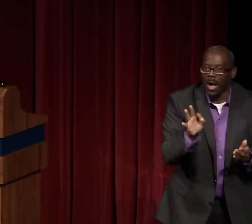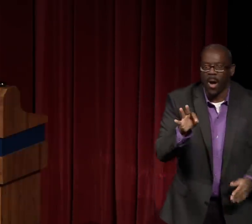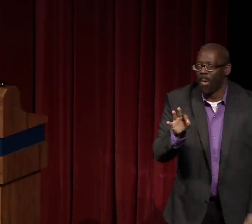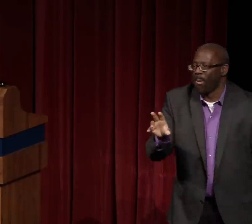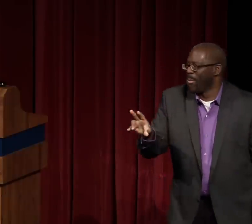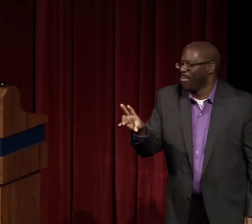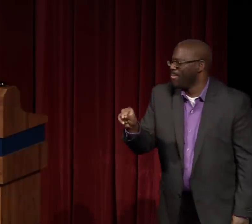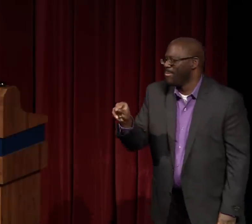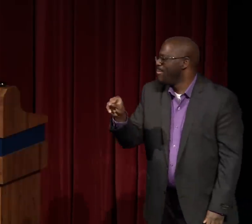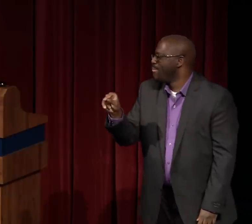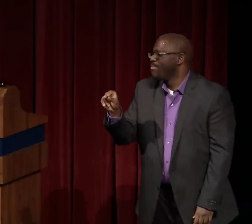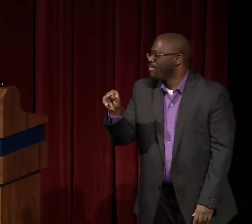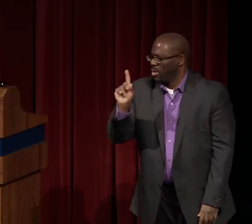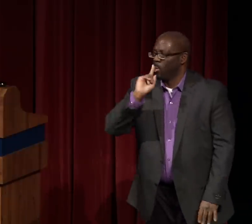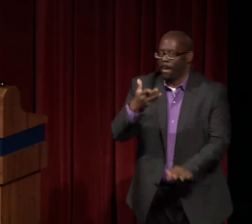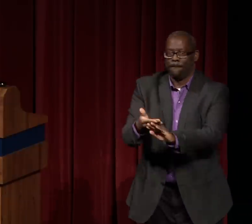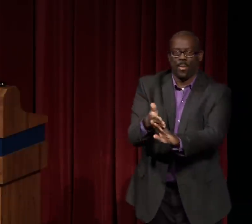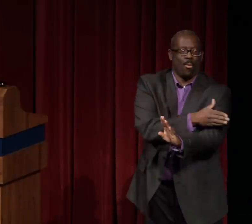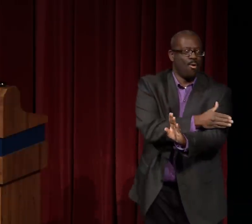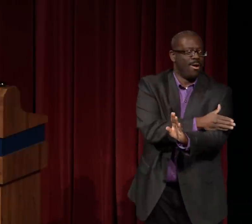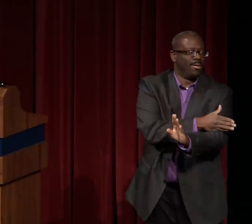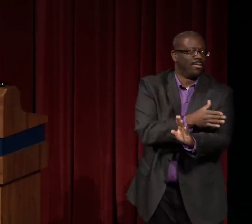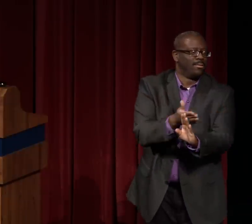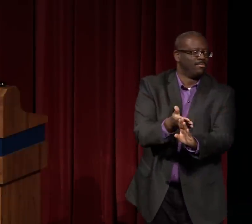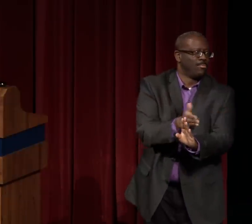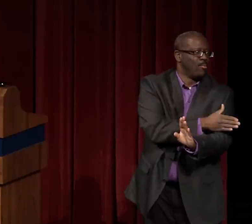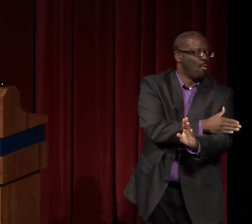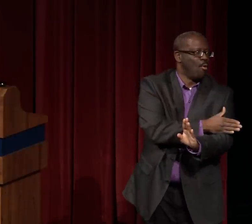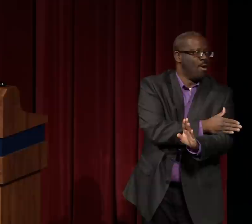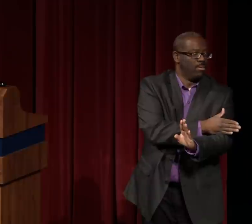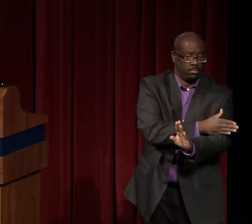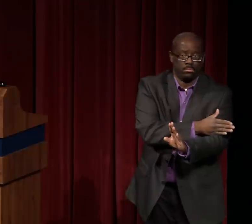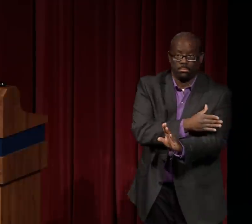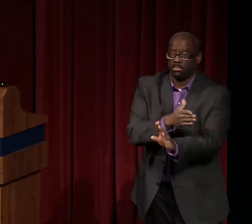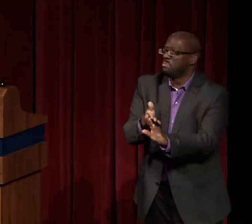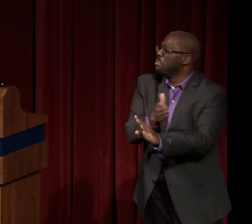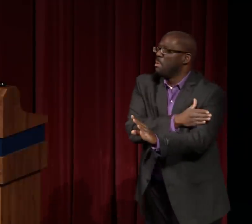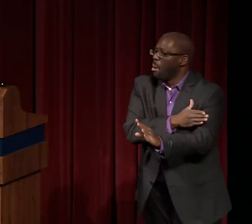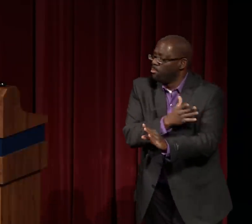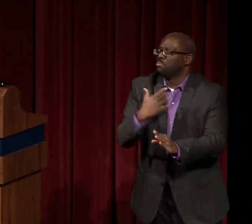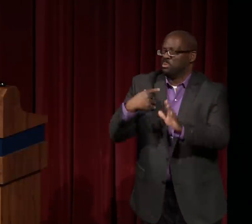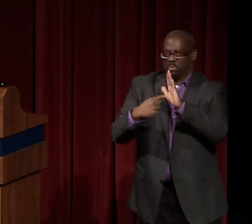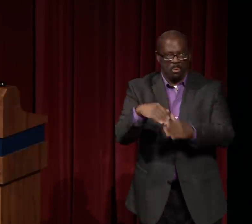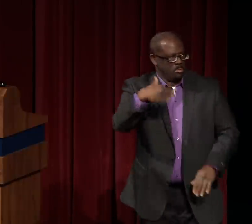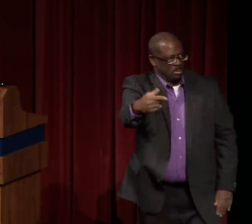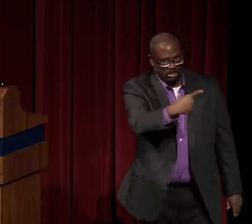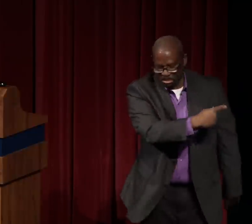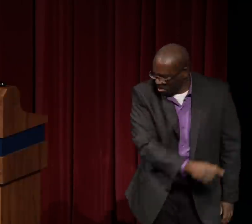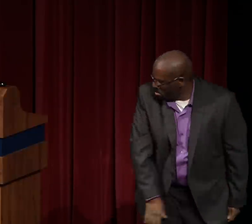on film was done just recently, but actually was done recently in the Green Books.